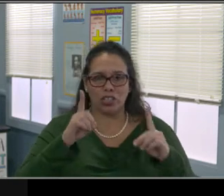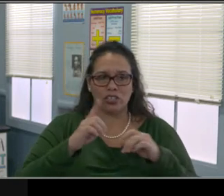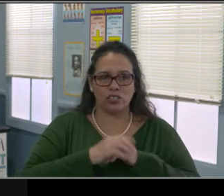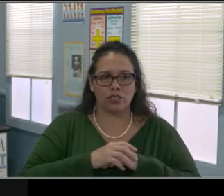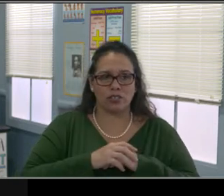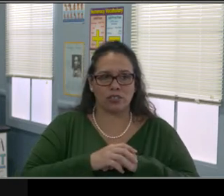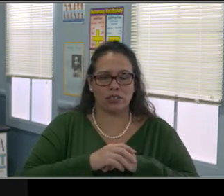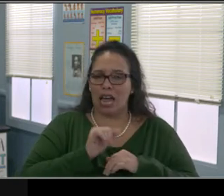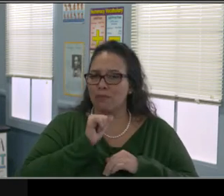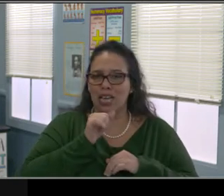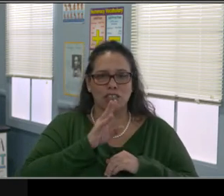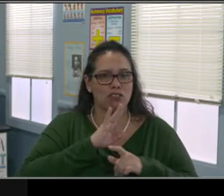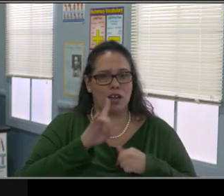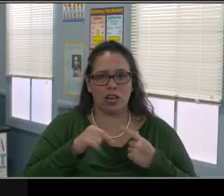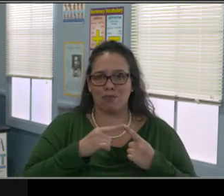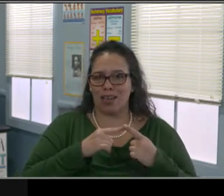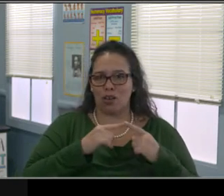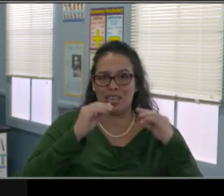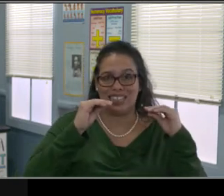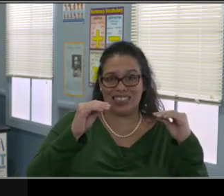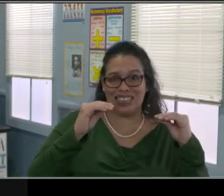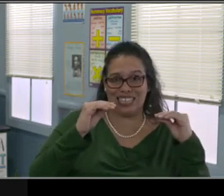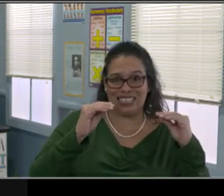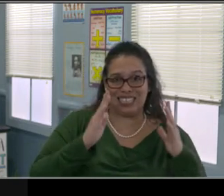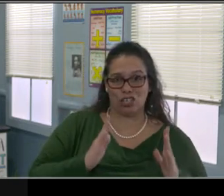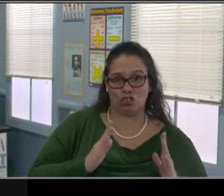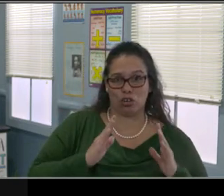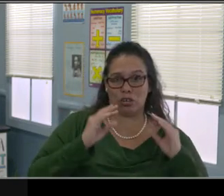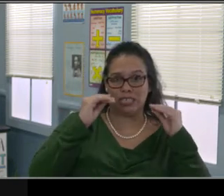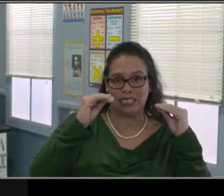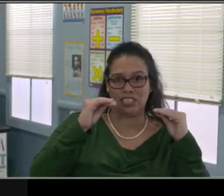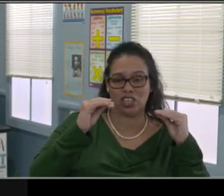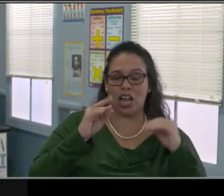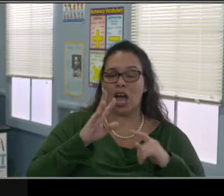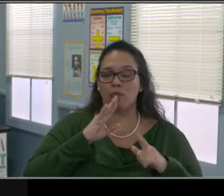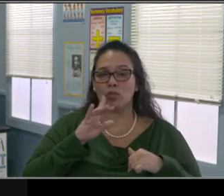But distance learning really is everybody working together to develop a plan.